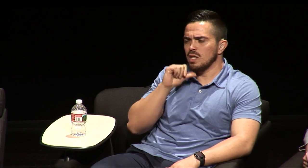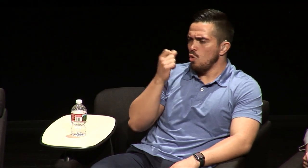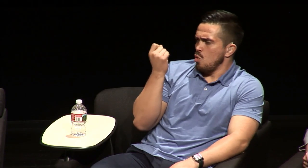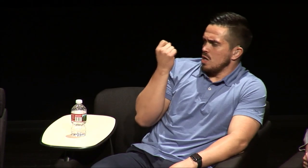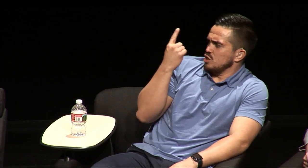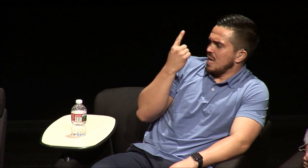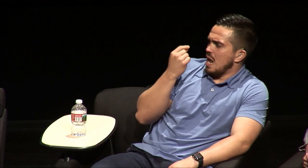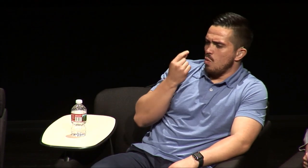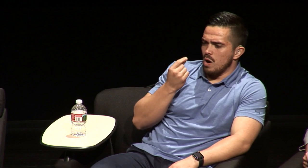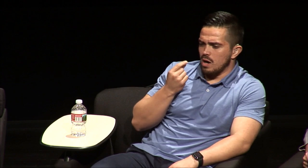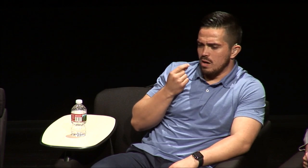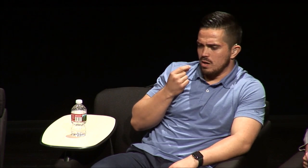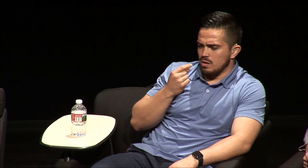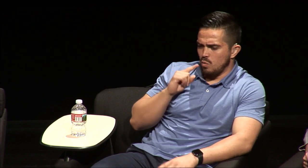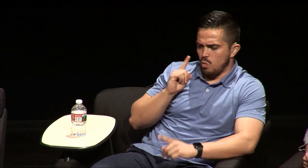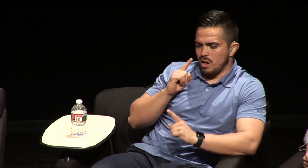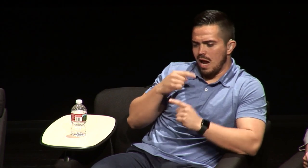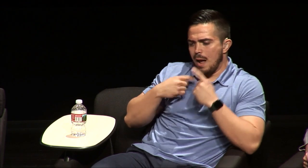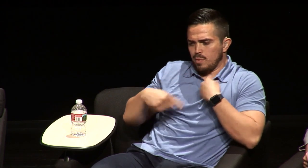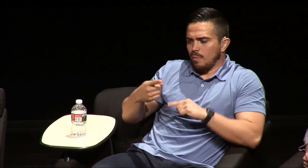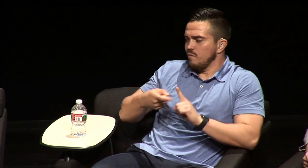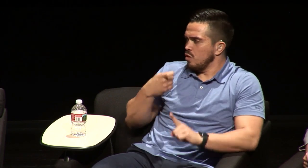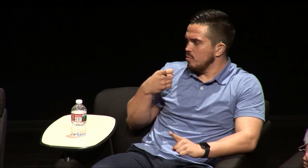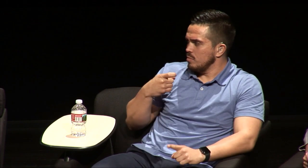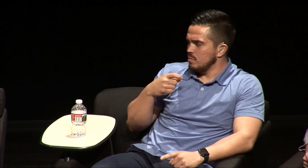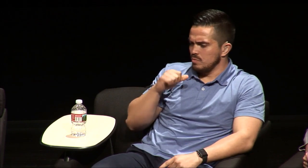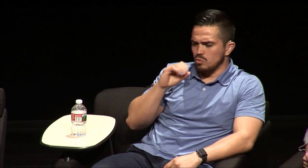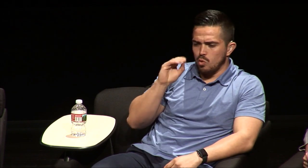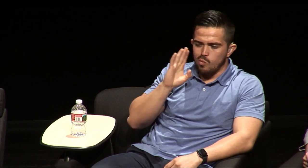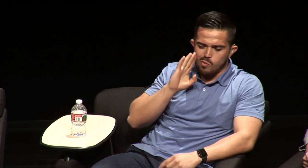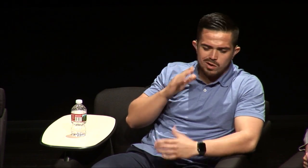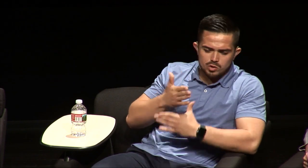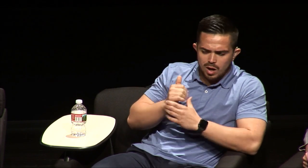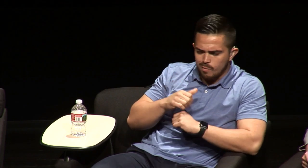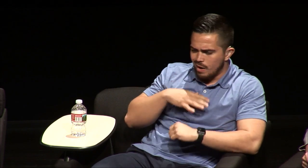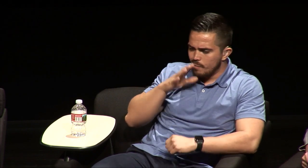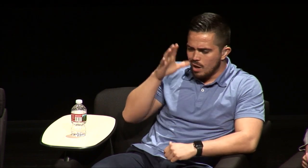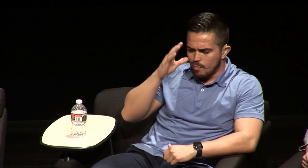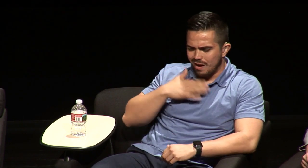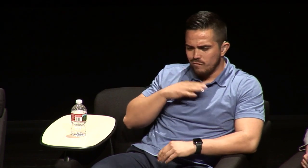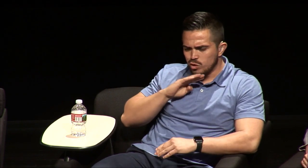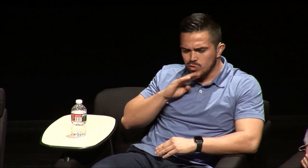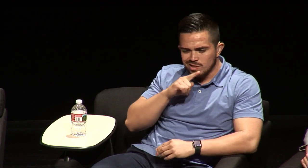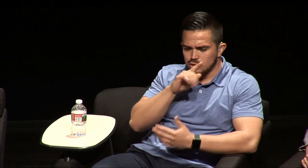sense of that they don't really understand where I'm coming from